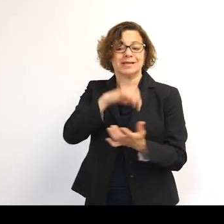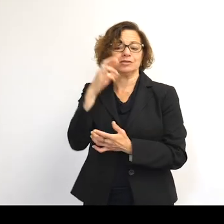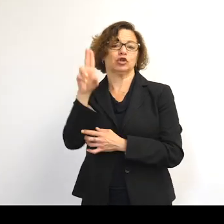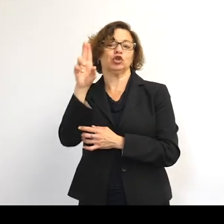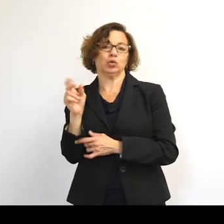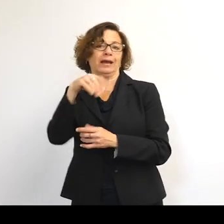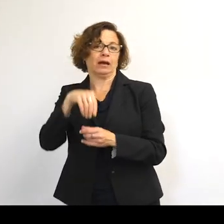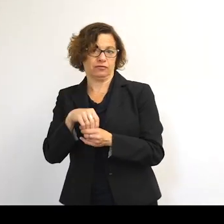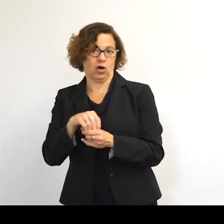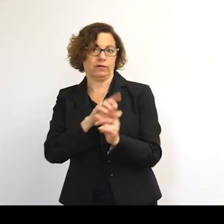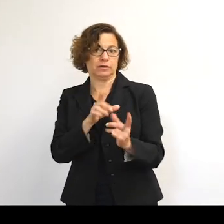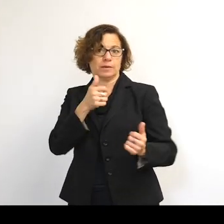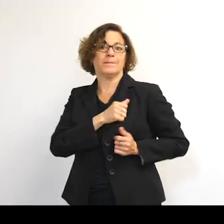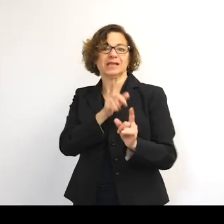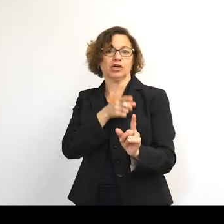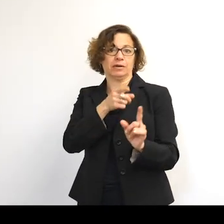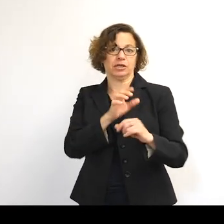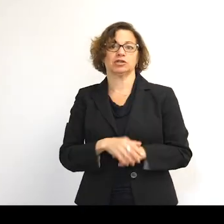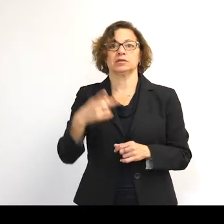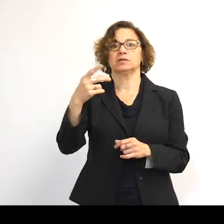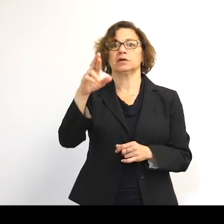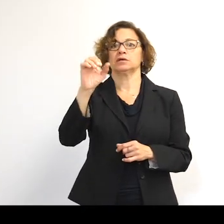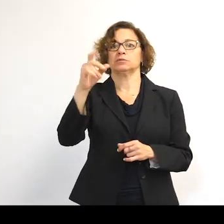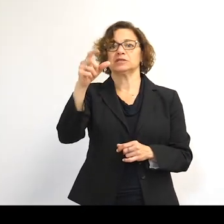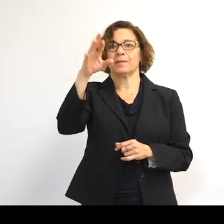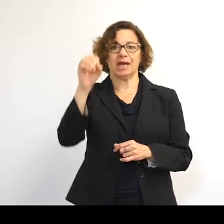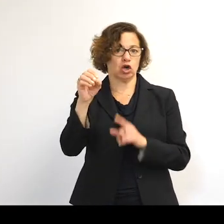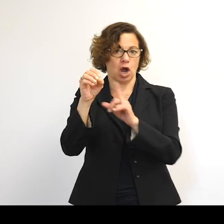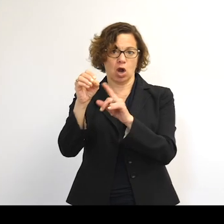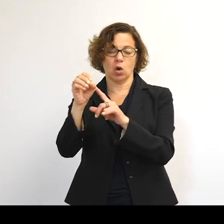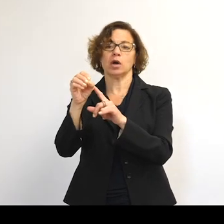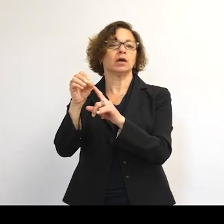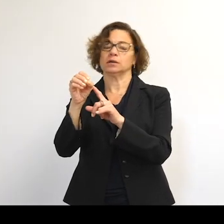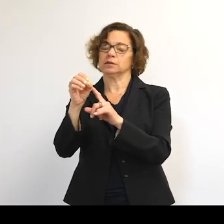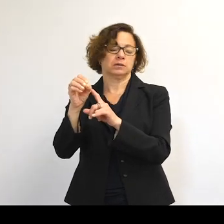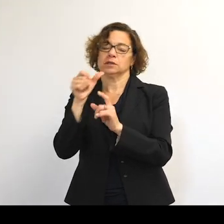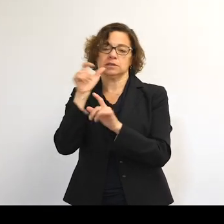So Prospero didn't go well, right? This is one of the reasons we might have given up this.